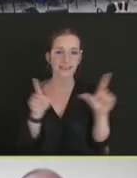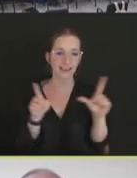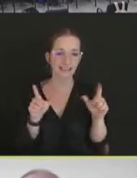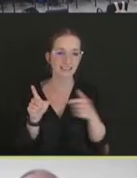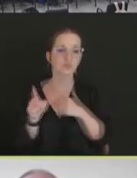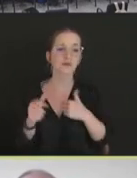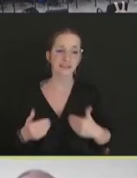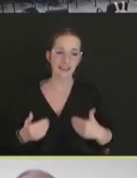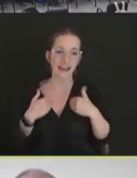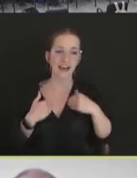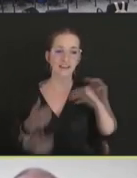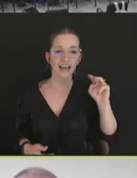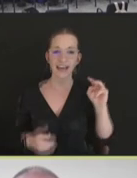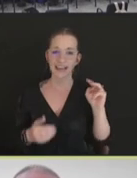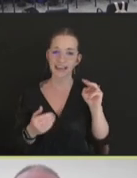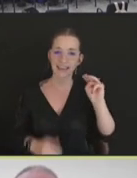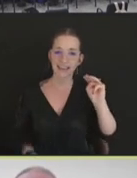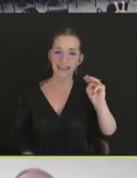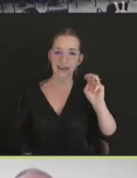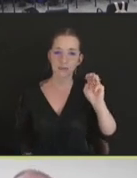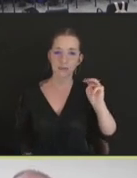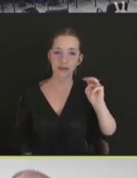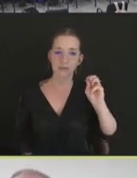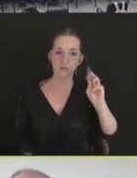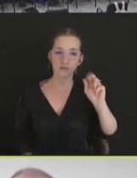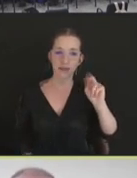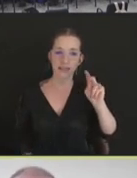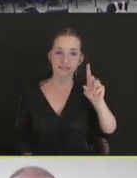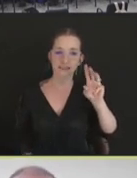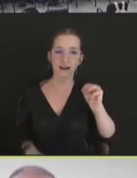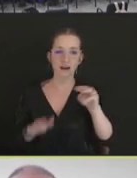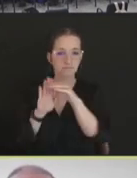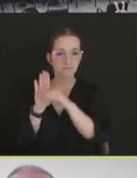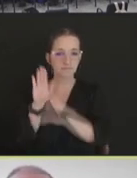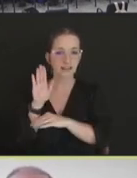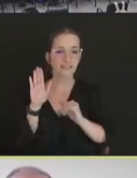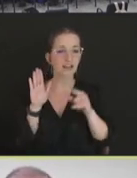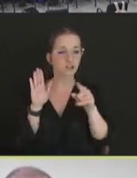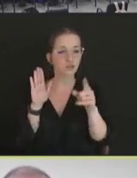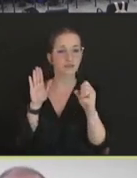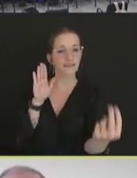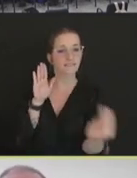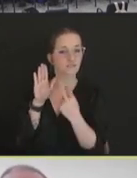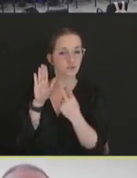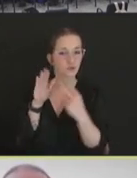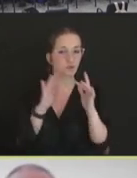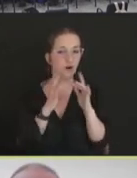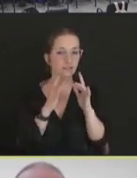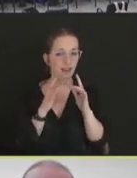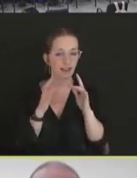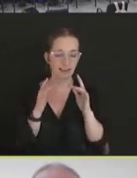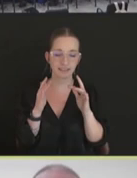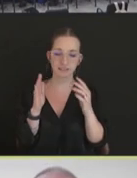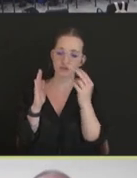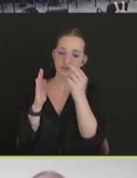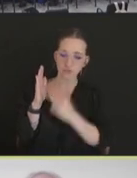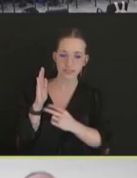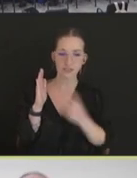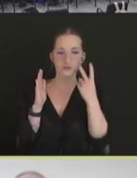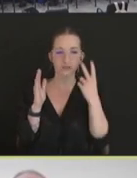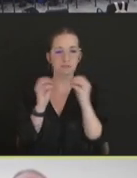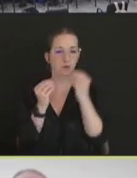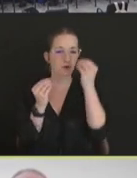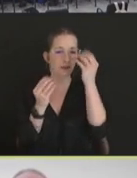800.85, that can be viewed publicly to see what we -- how we evaluate these. Next slide.